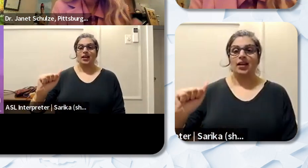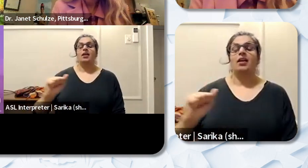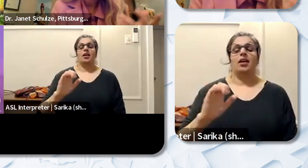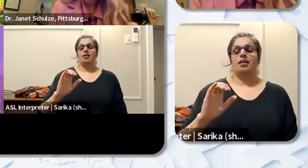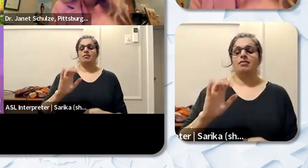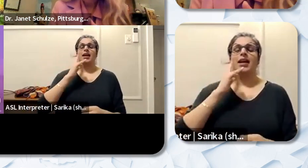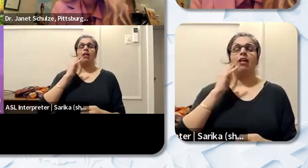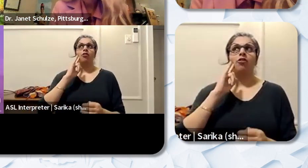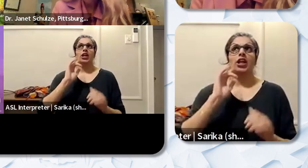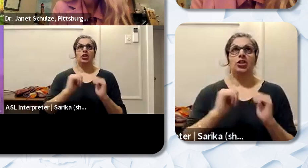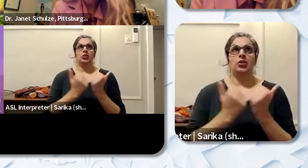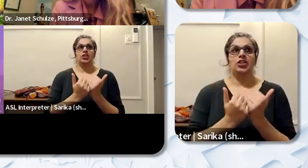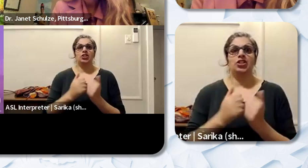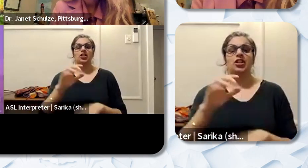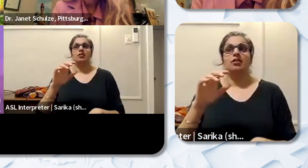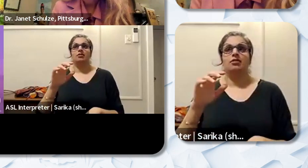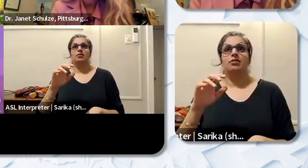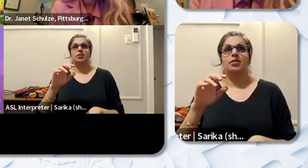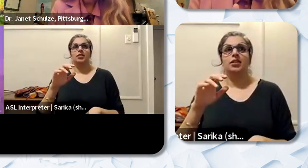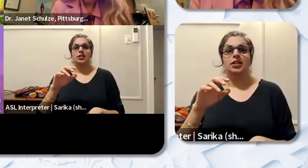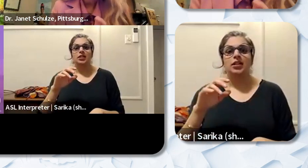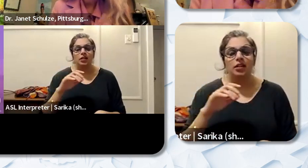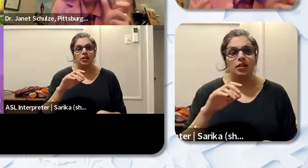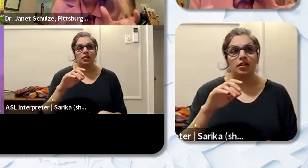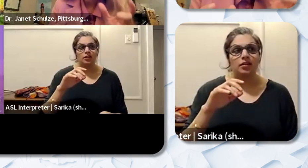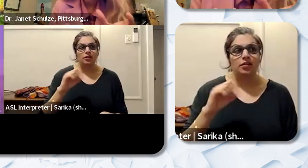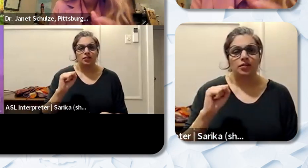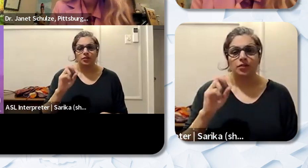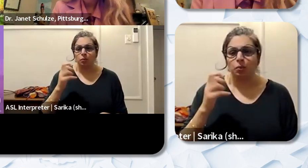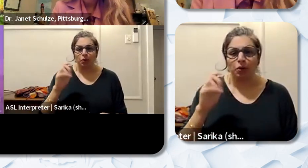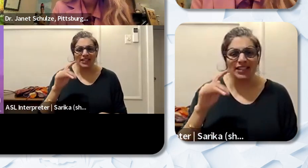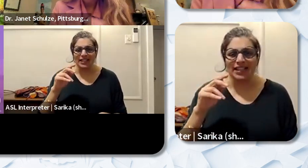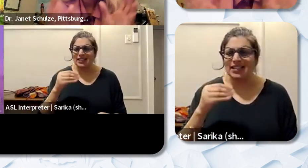School Superintendents and Administrators and we made again an intentional decision that that's